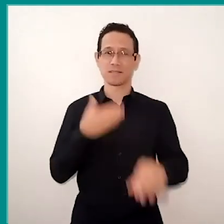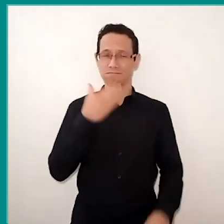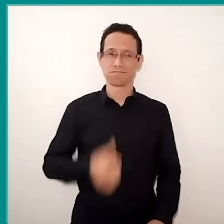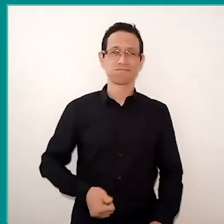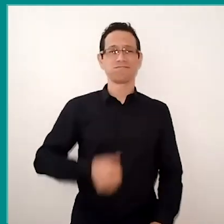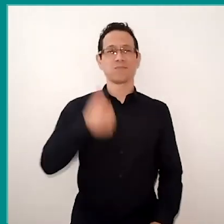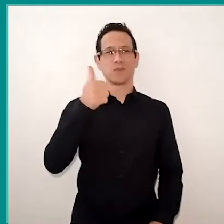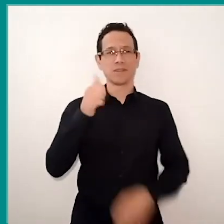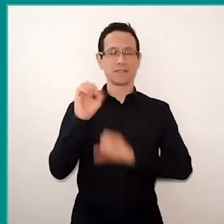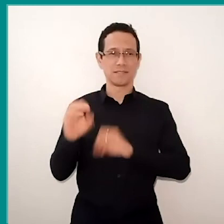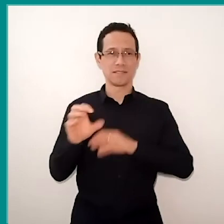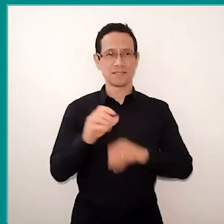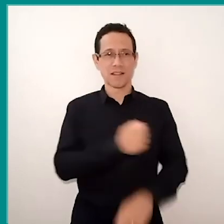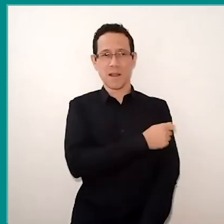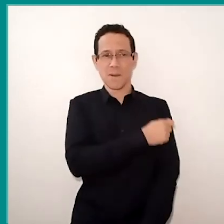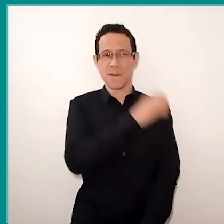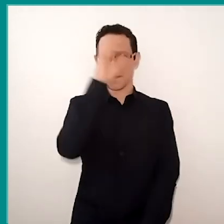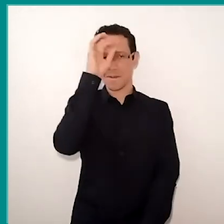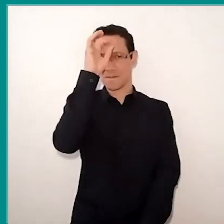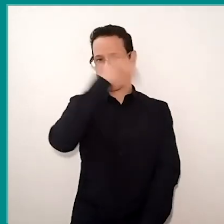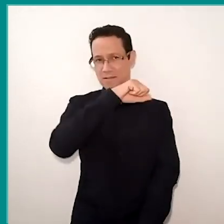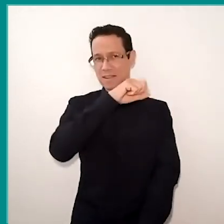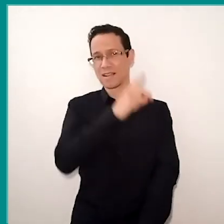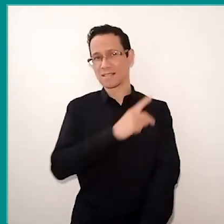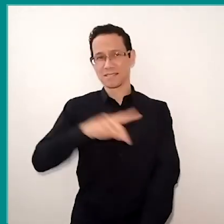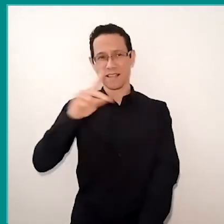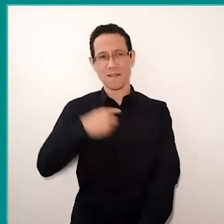the student learn what will be necessary for your whole life.